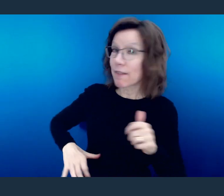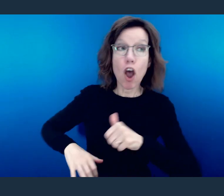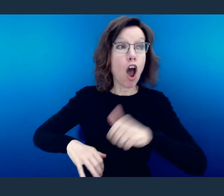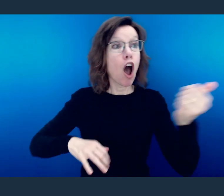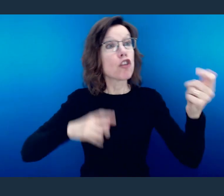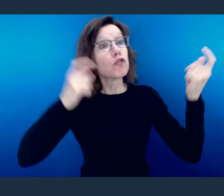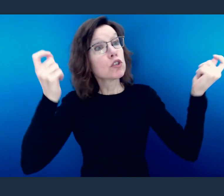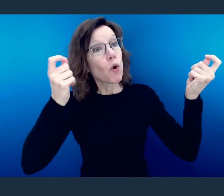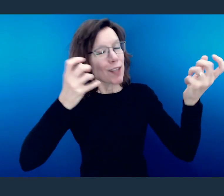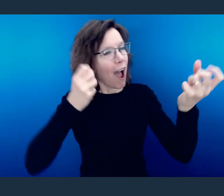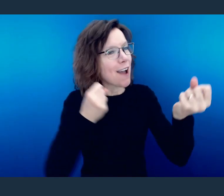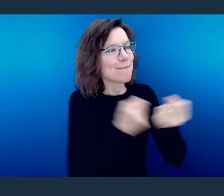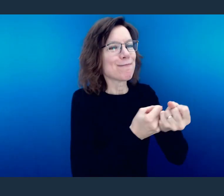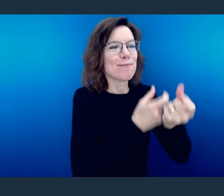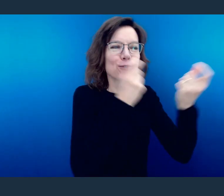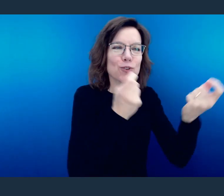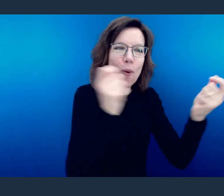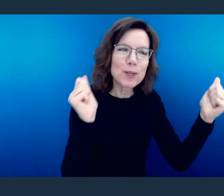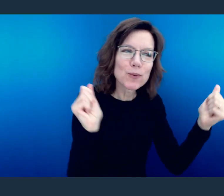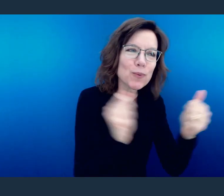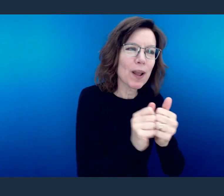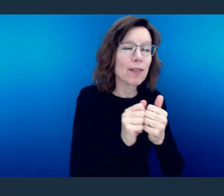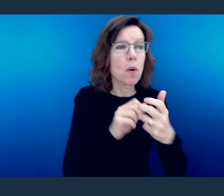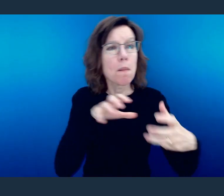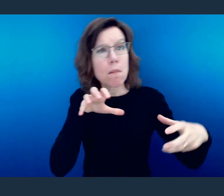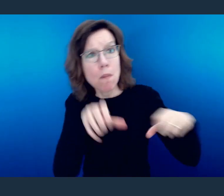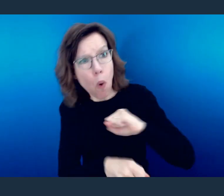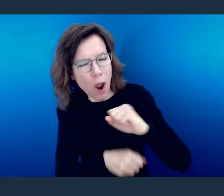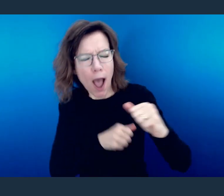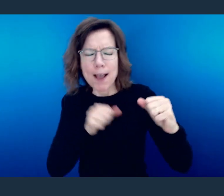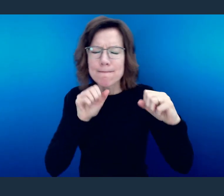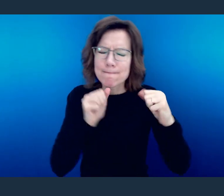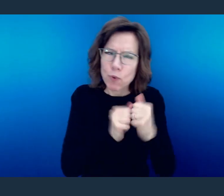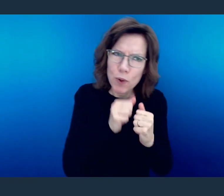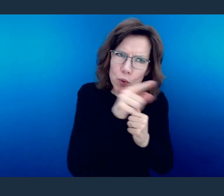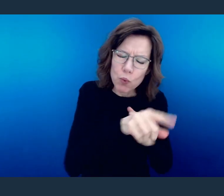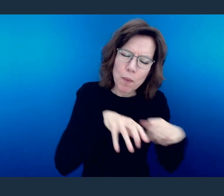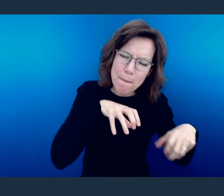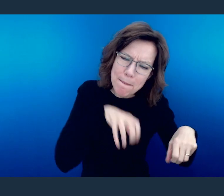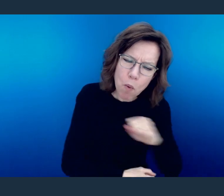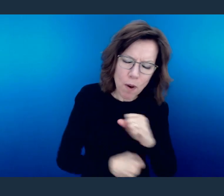We mourn when others mourn because we empathize with them, because our hearts now pour out